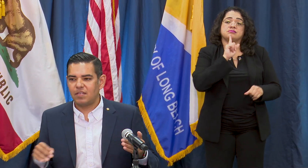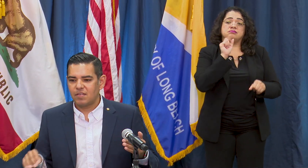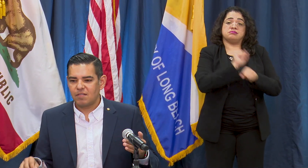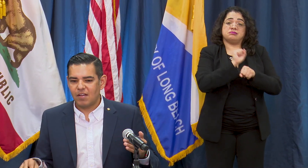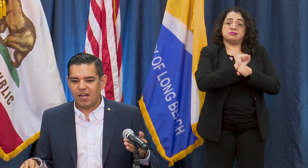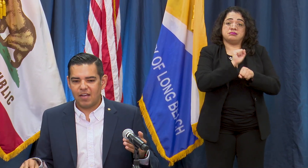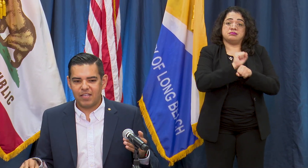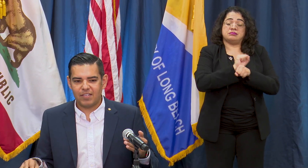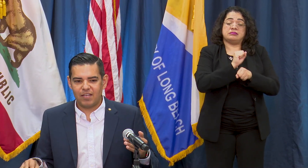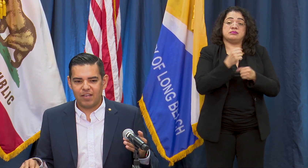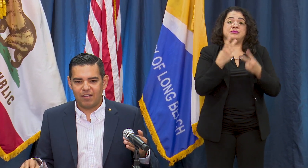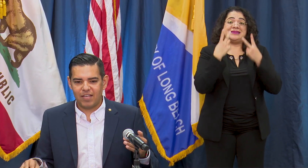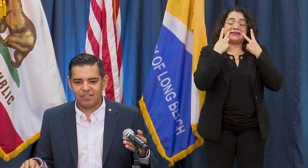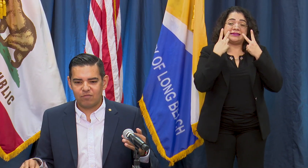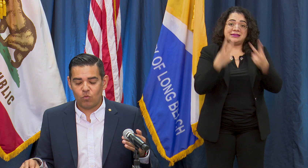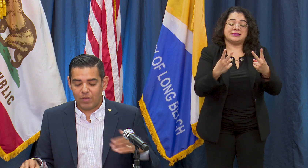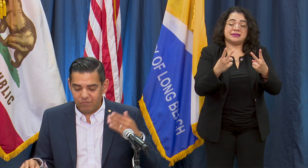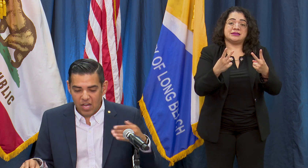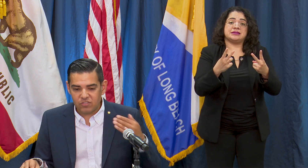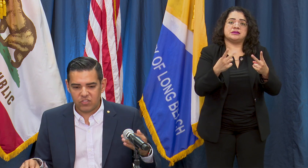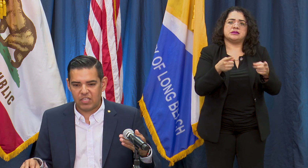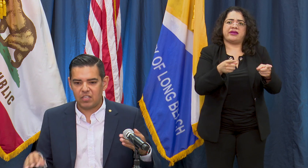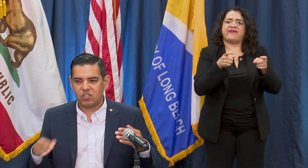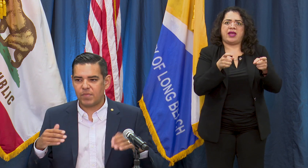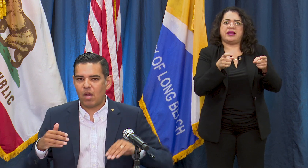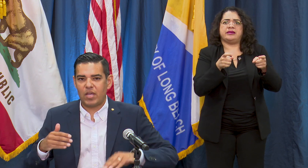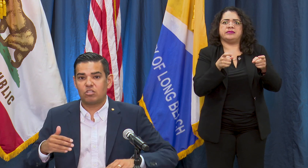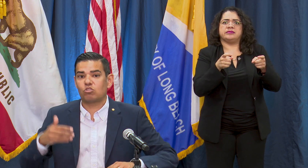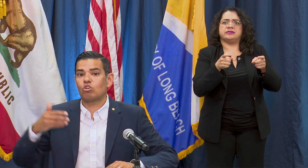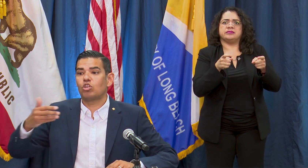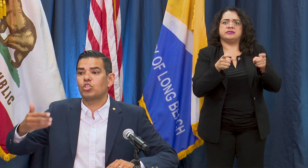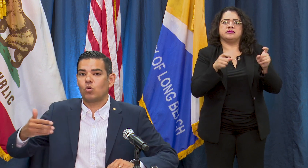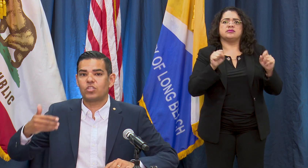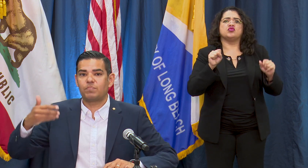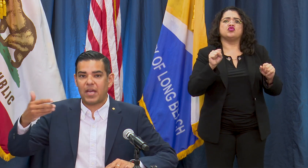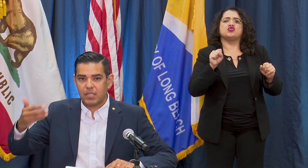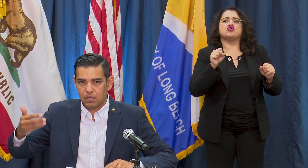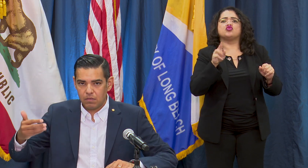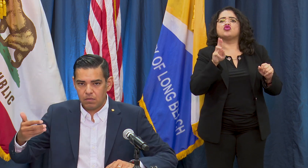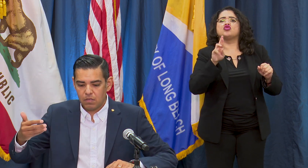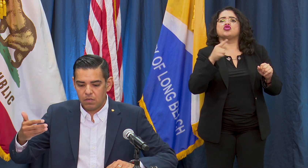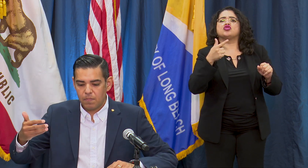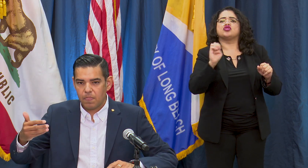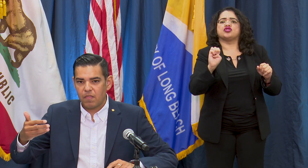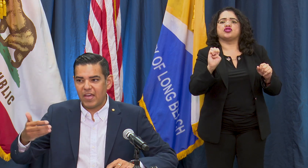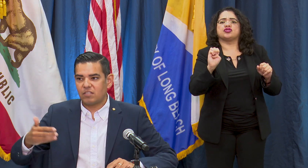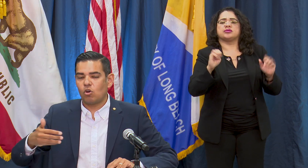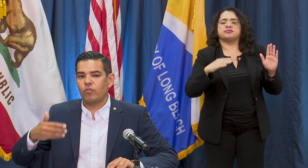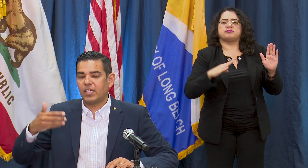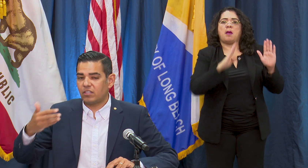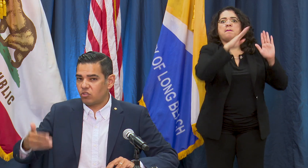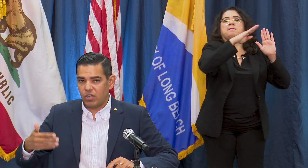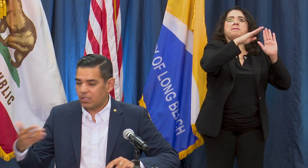we have not seen is somehow a surge or spike that is overly concerning